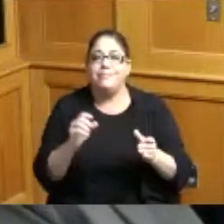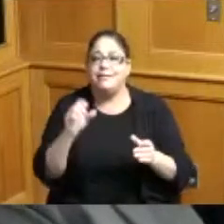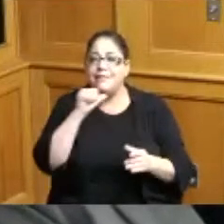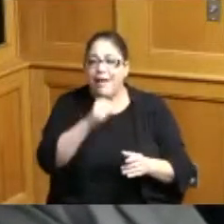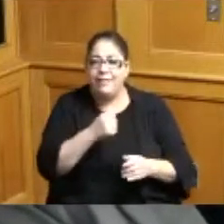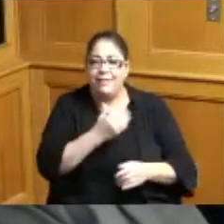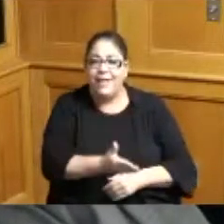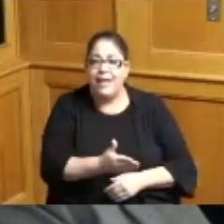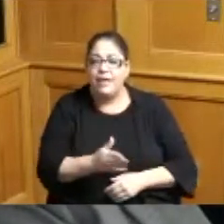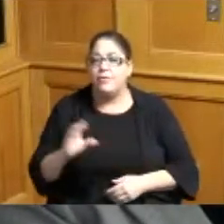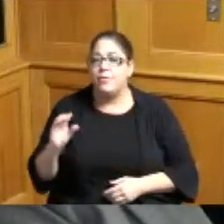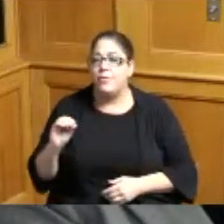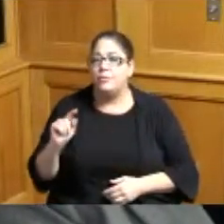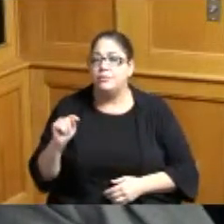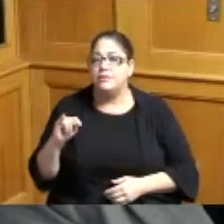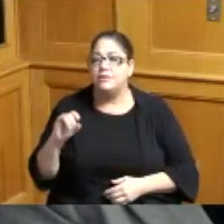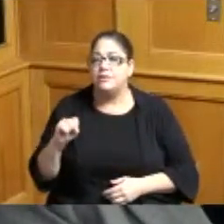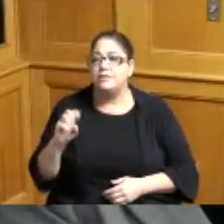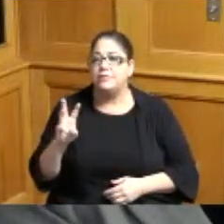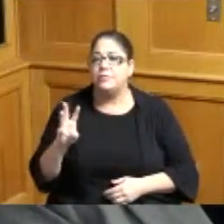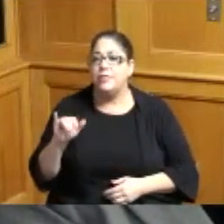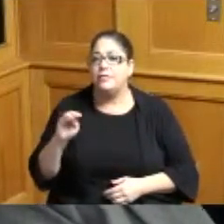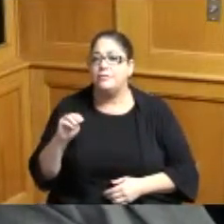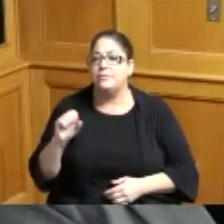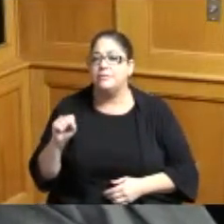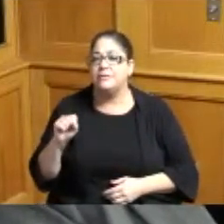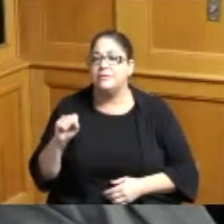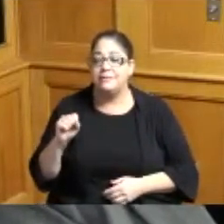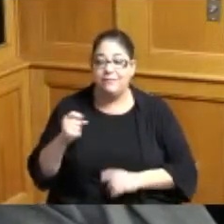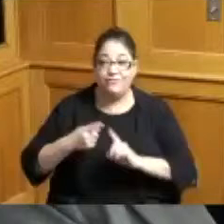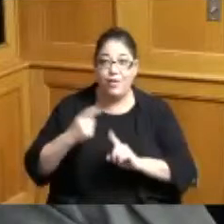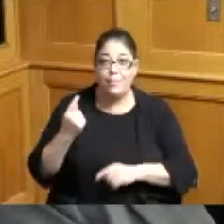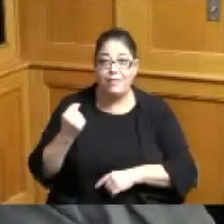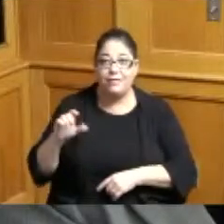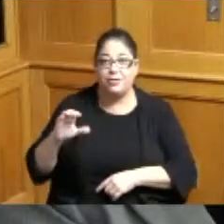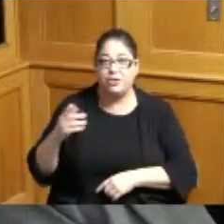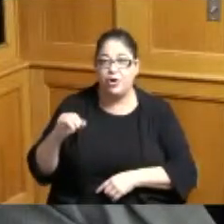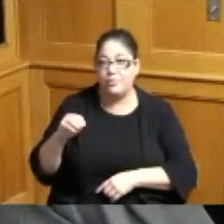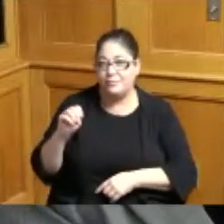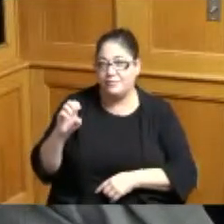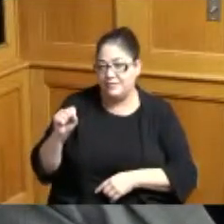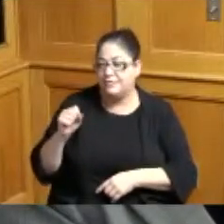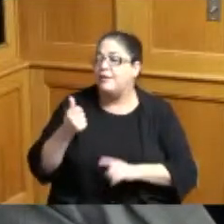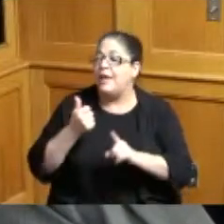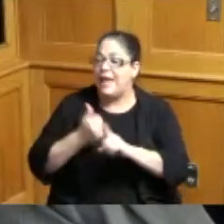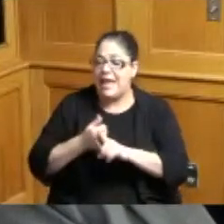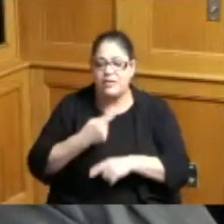to Otis Williams of Otis Williams and the charms because he's the one that pointed out and said why